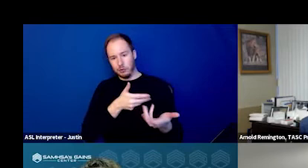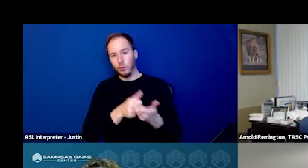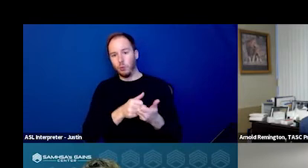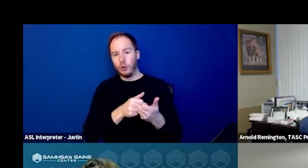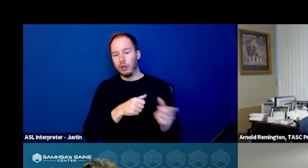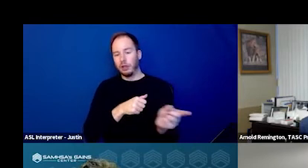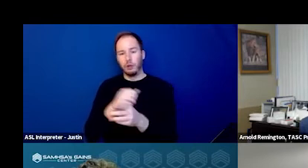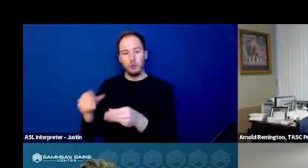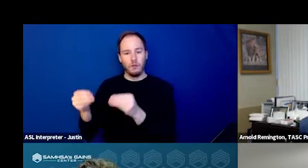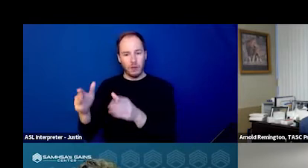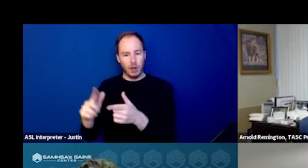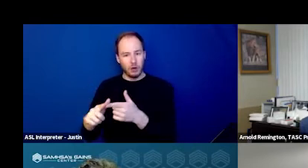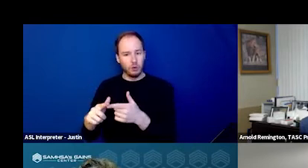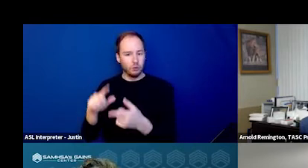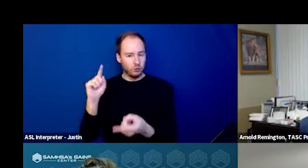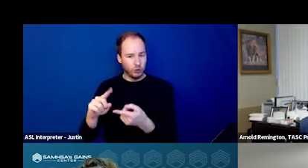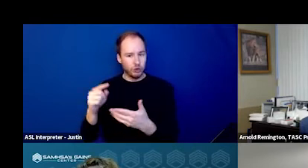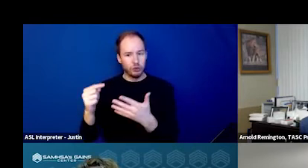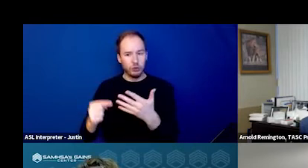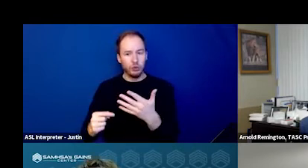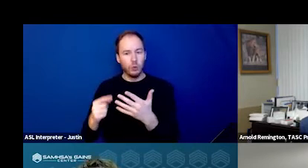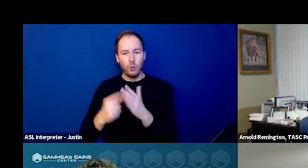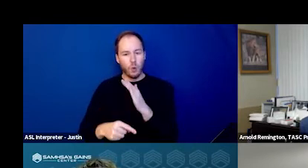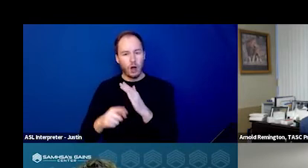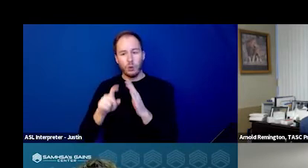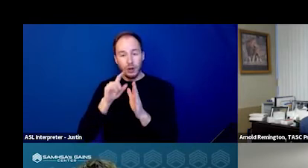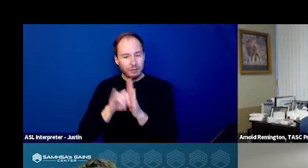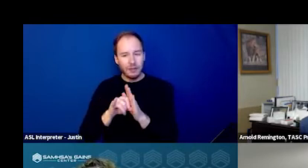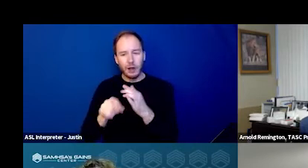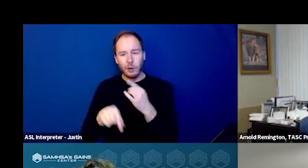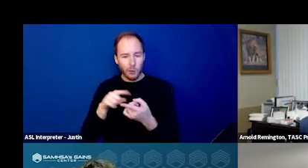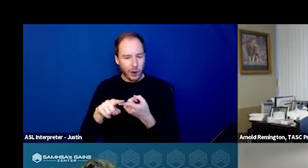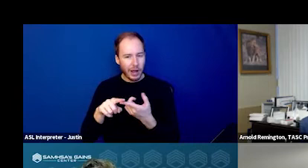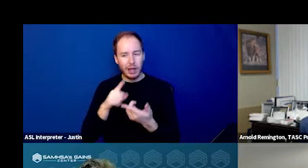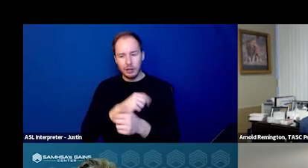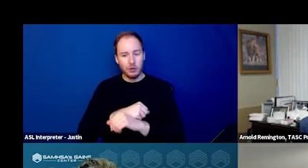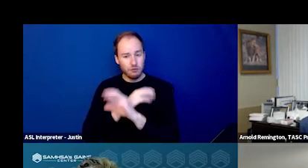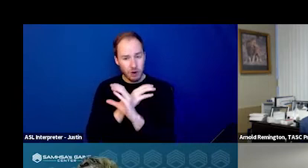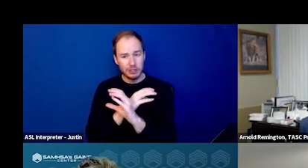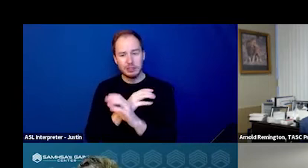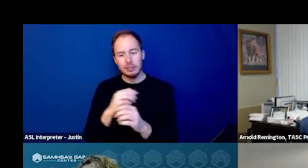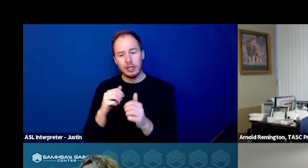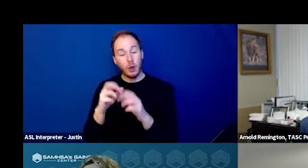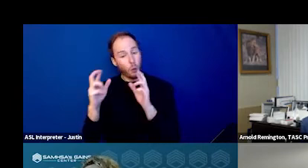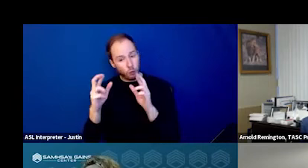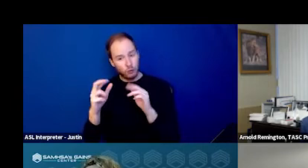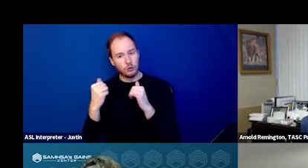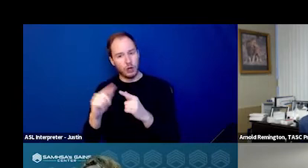can help them identify when they're experience a crisis and deal with, hopefully be able